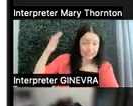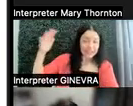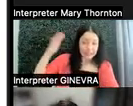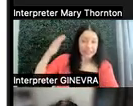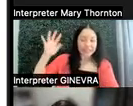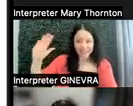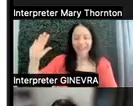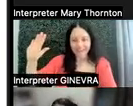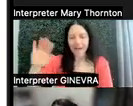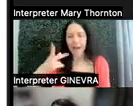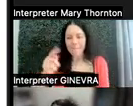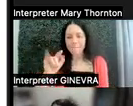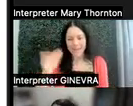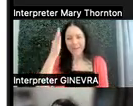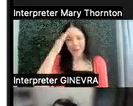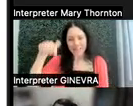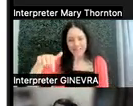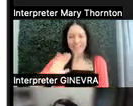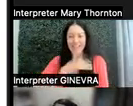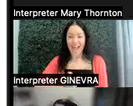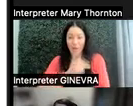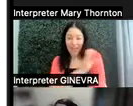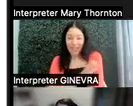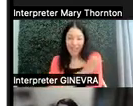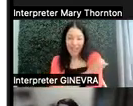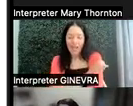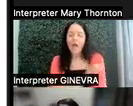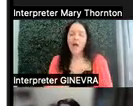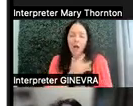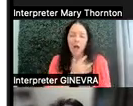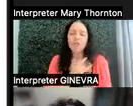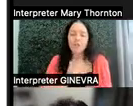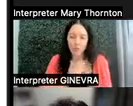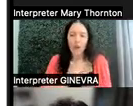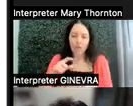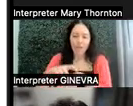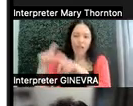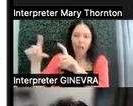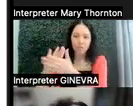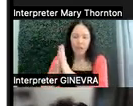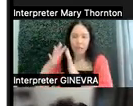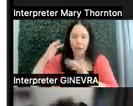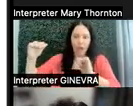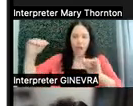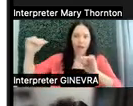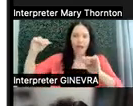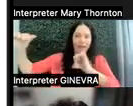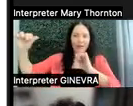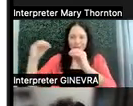In our clinic, we have a couple of clocks that-- I swear they get louder the quieter it is. Gum chewers. Oh, my mom.